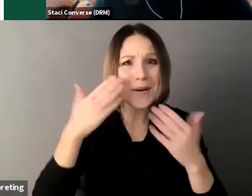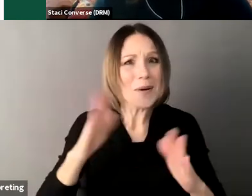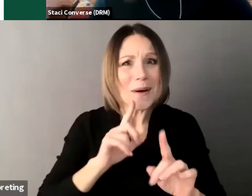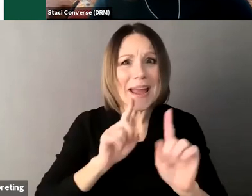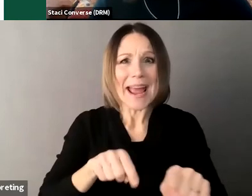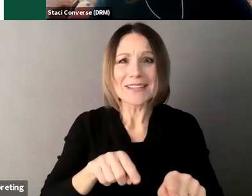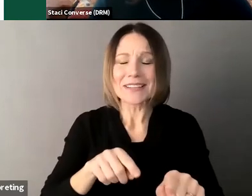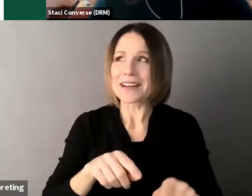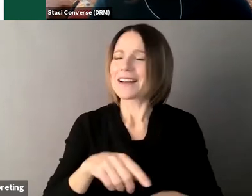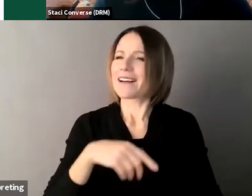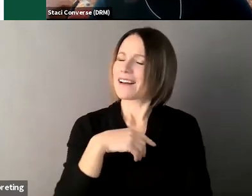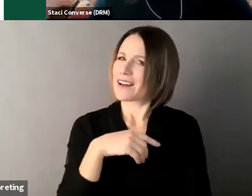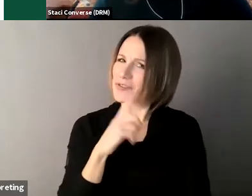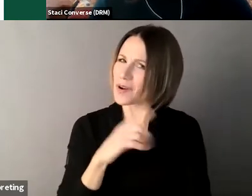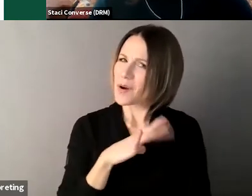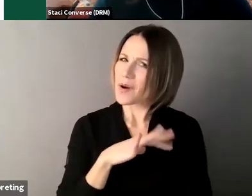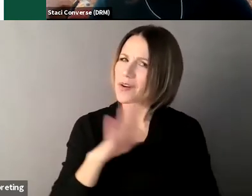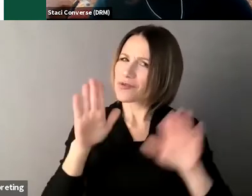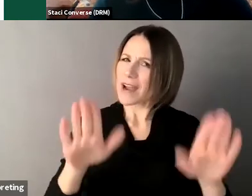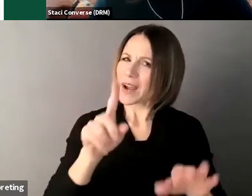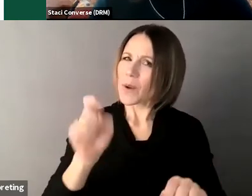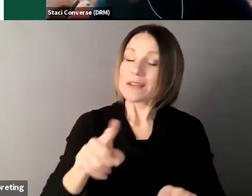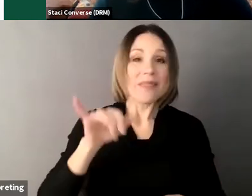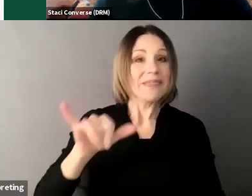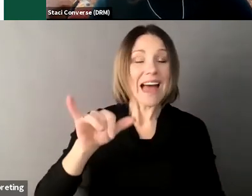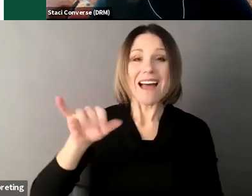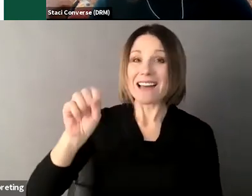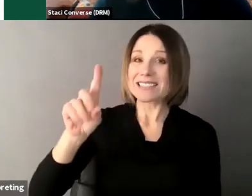it's been used all around the world so can Canadians use it a lot it's used a lot in